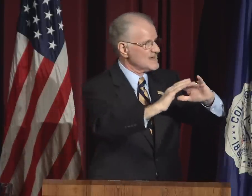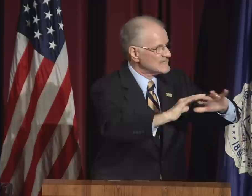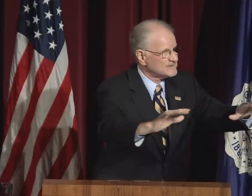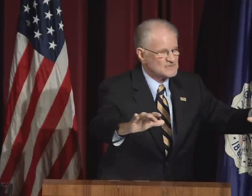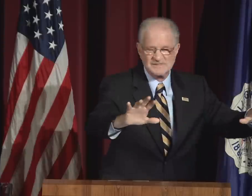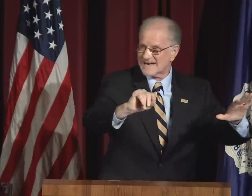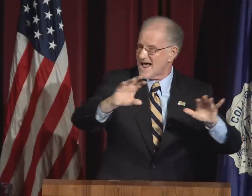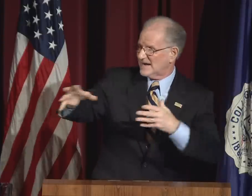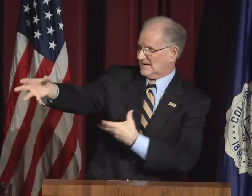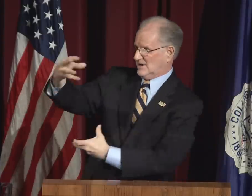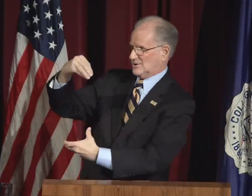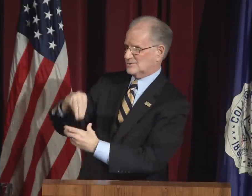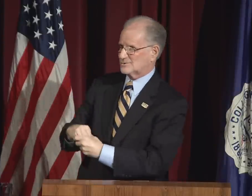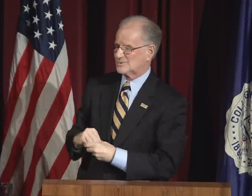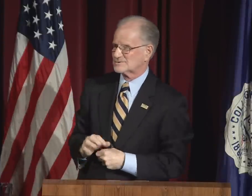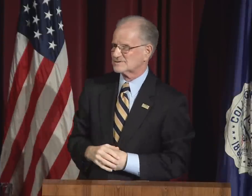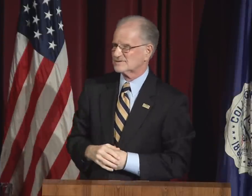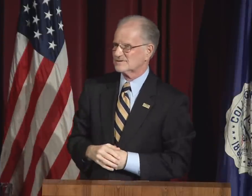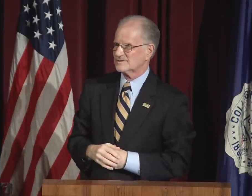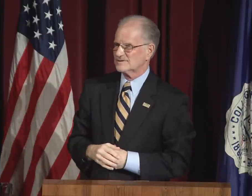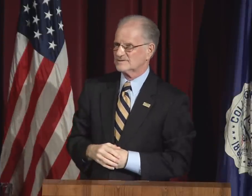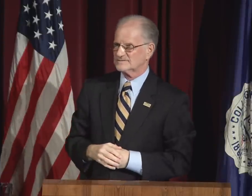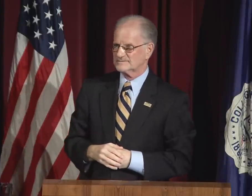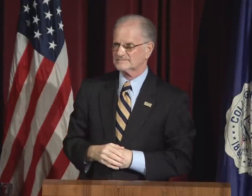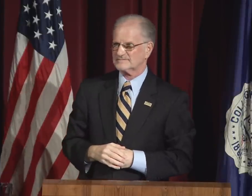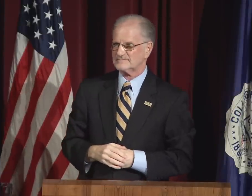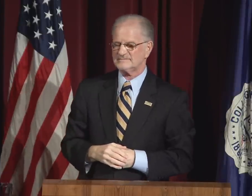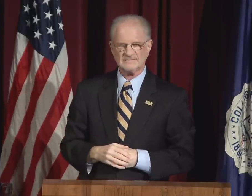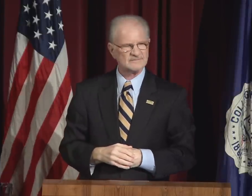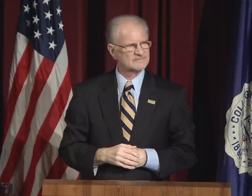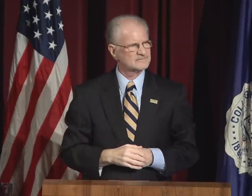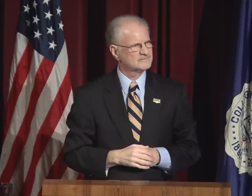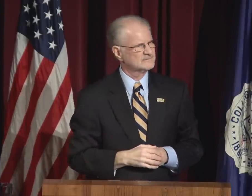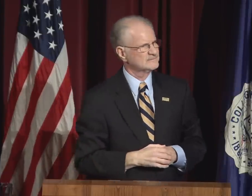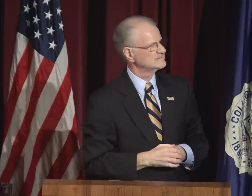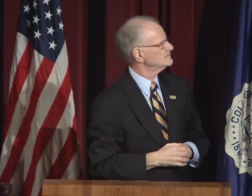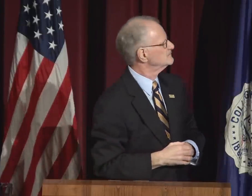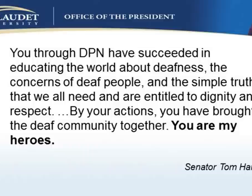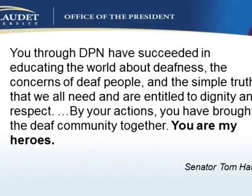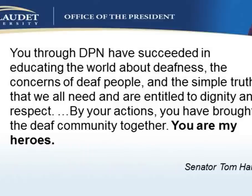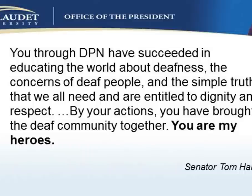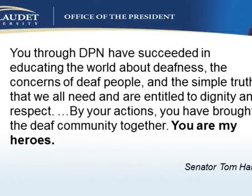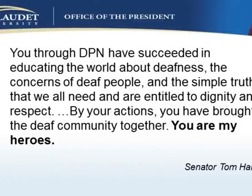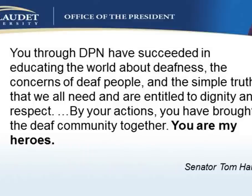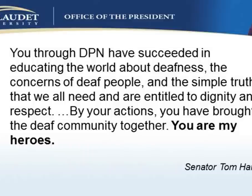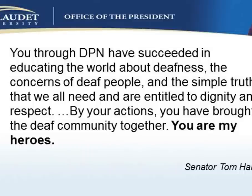with respect and acceptance for diversity and inclusion.